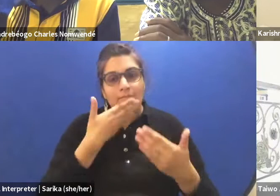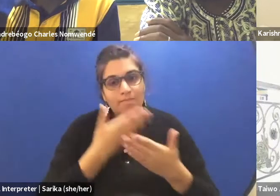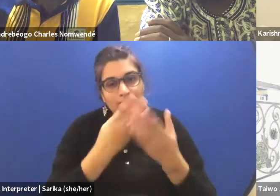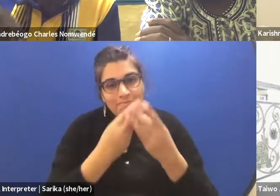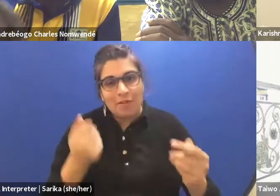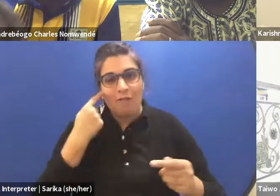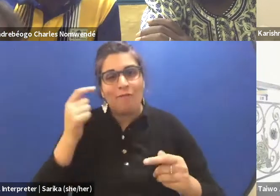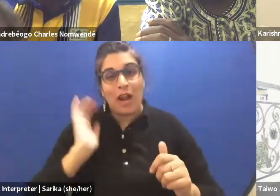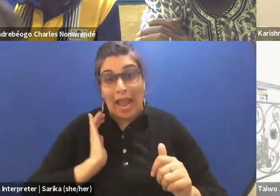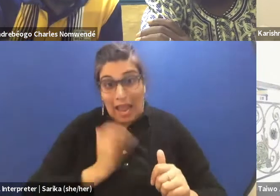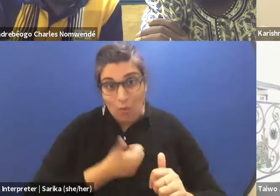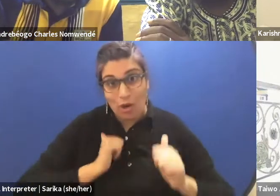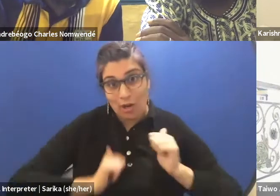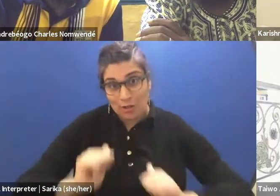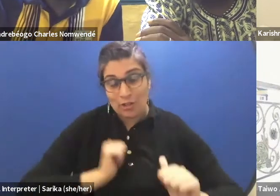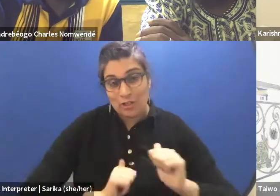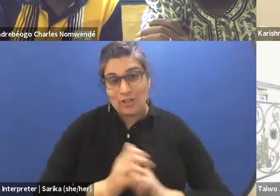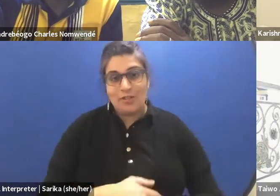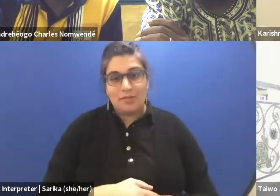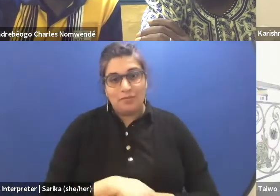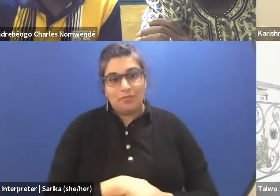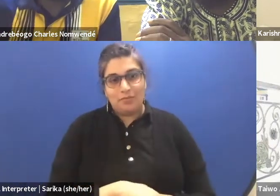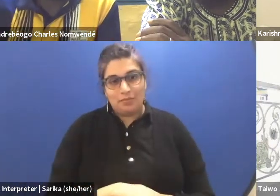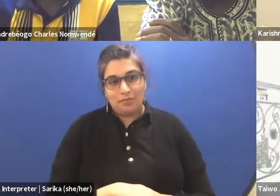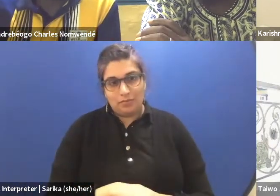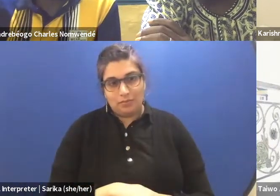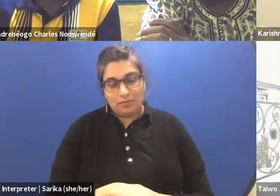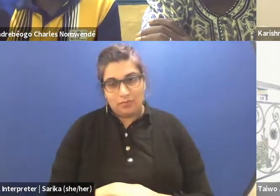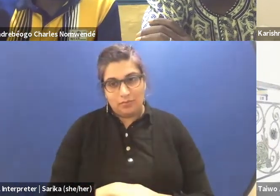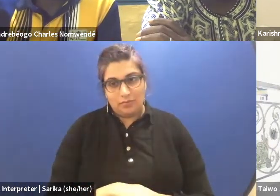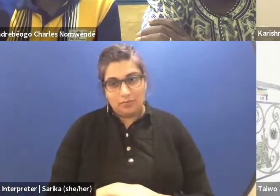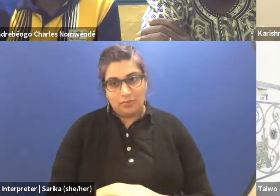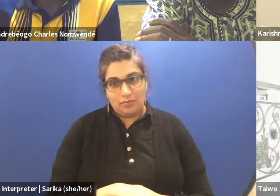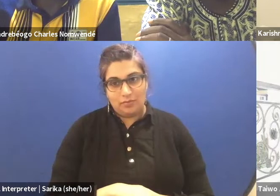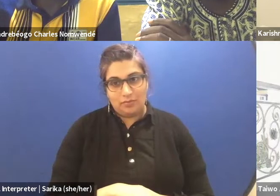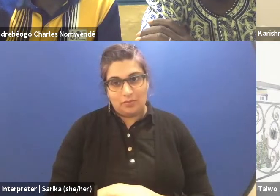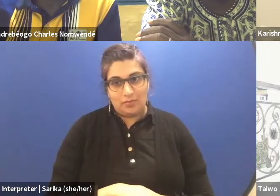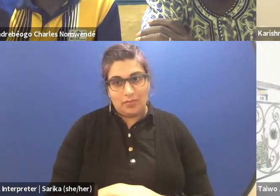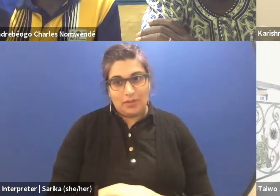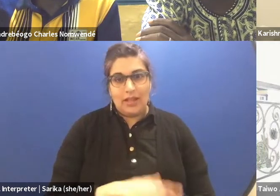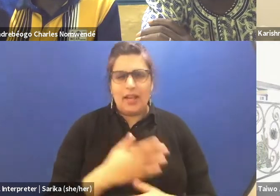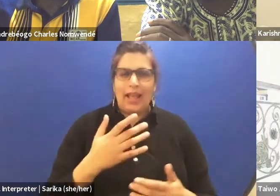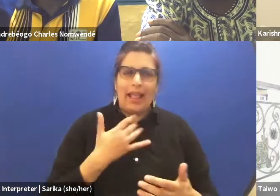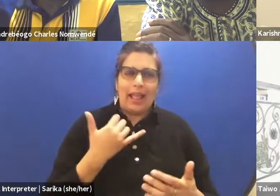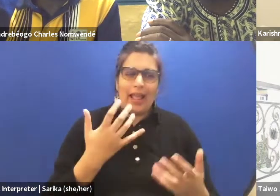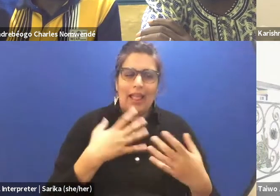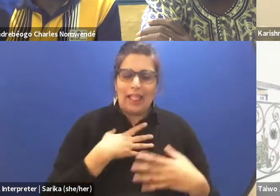(Charles speaking French) And I like to use this sensibility in a society